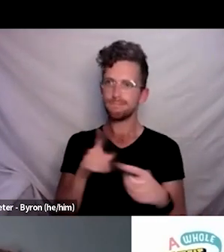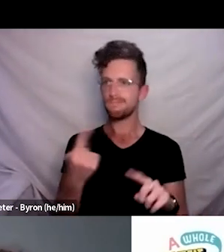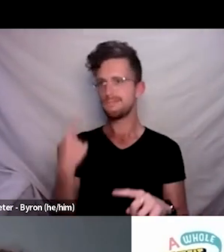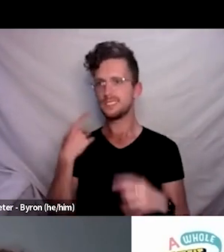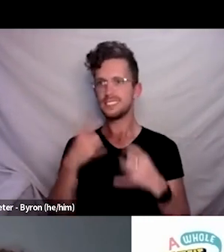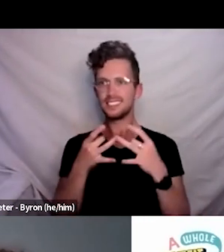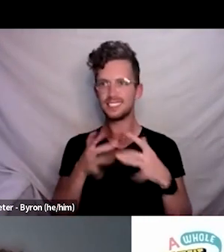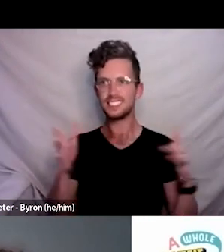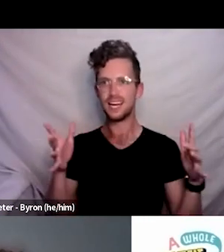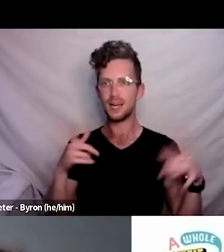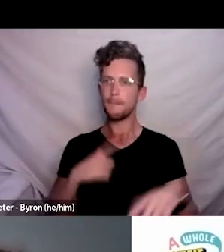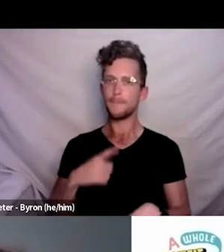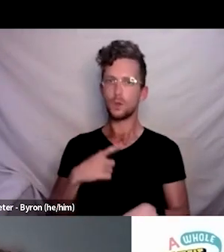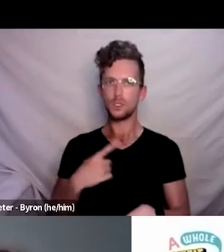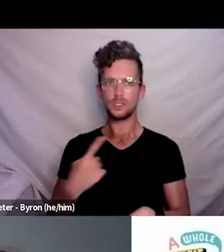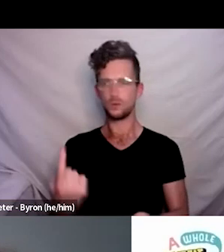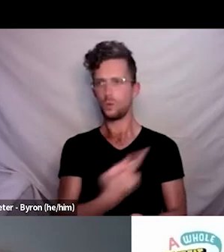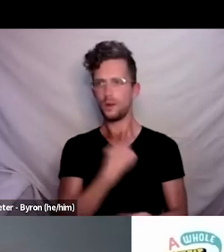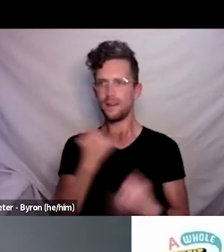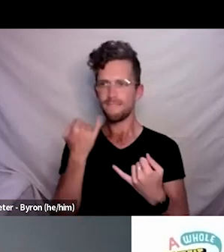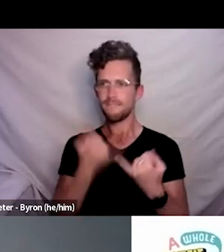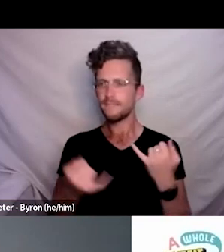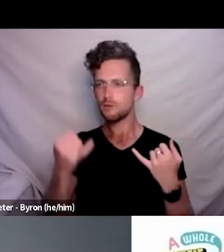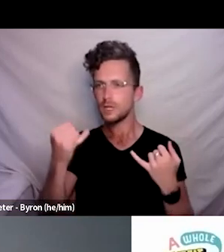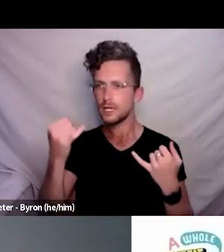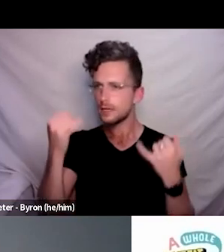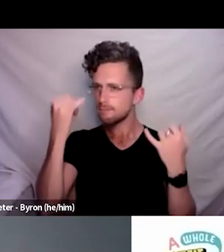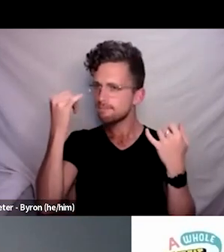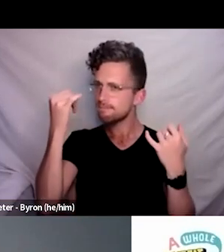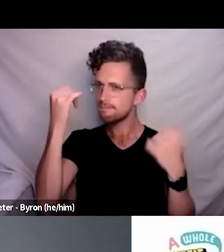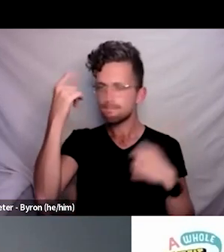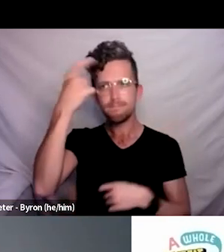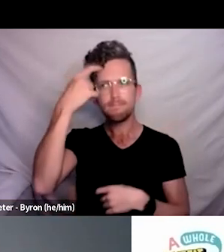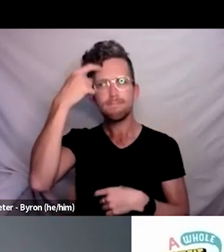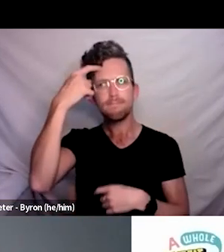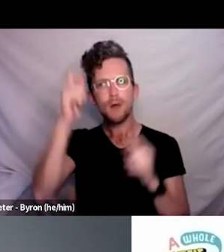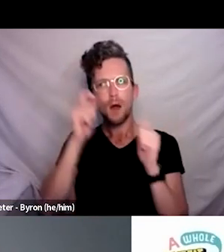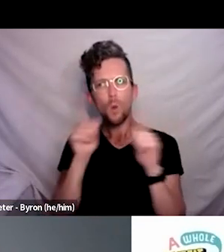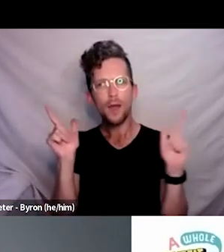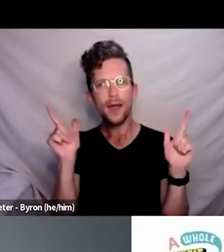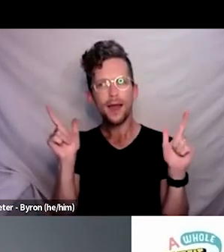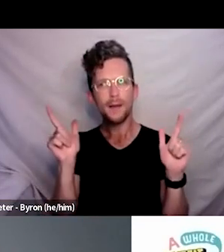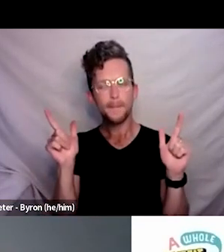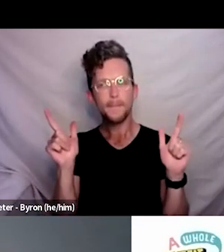because we’re really conscious that there’s not a, sort of a